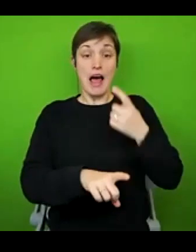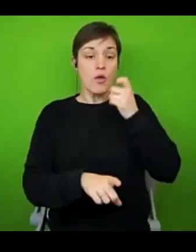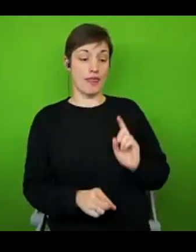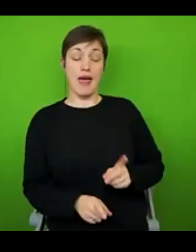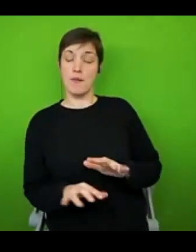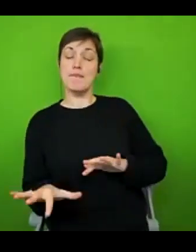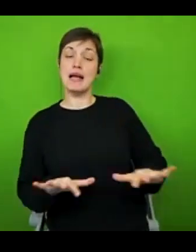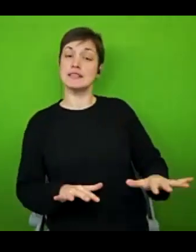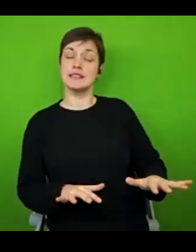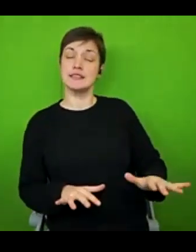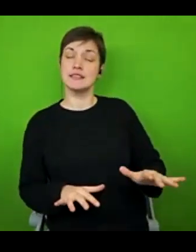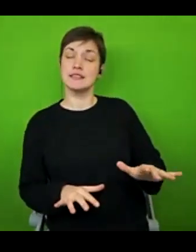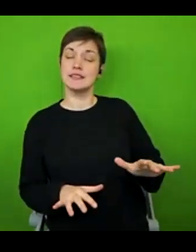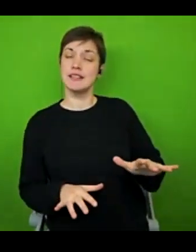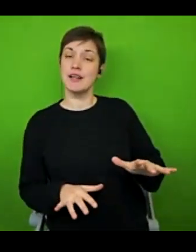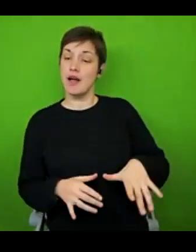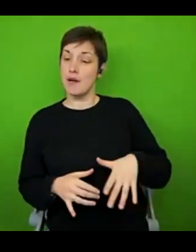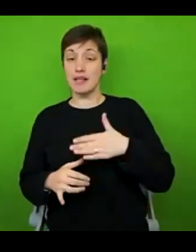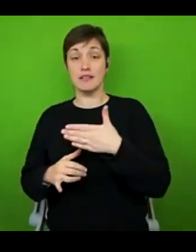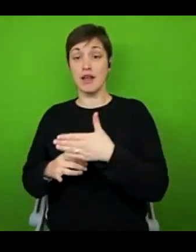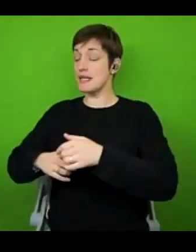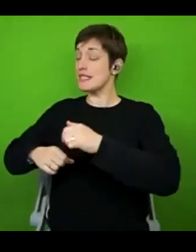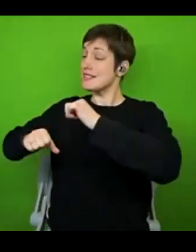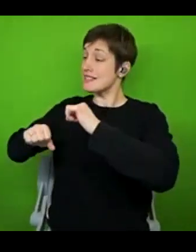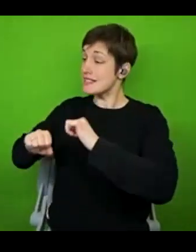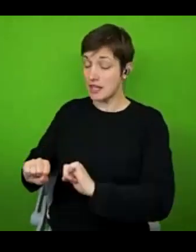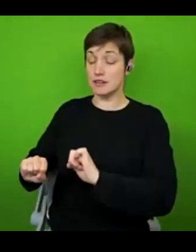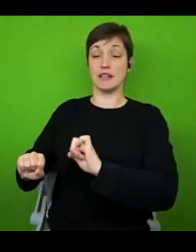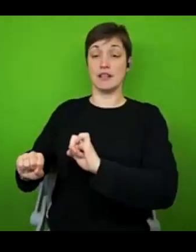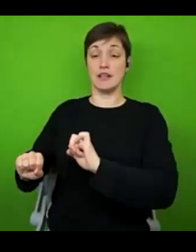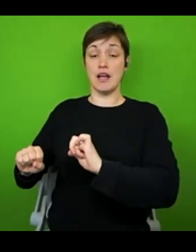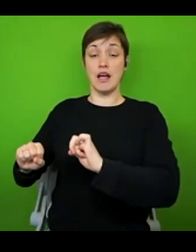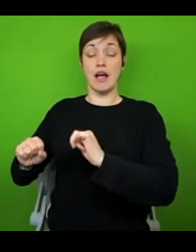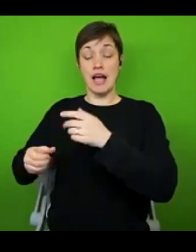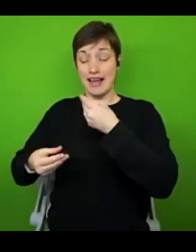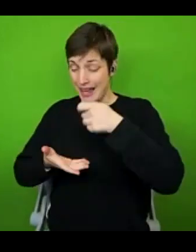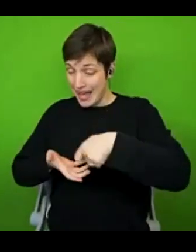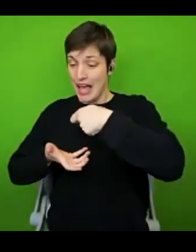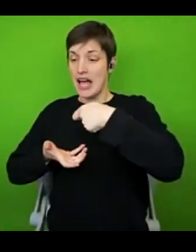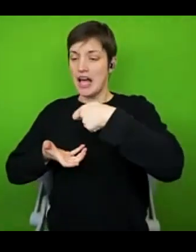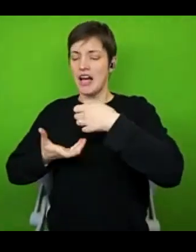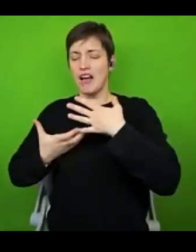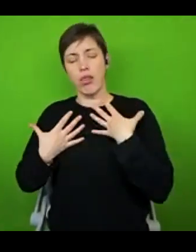the time I sat down with my meal, I'd often feel so mentally and physically frazzled, that I never really enjoyed the food anyway.